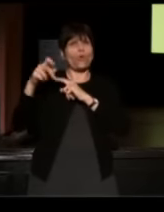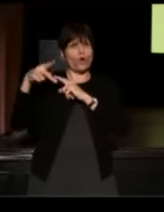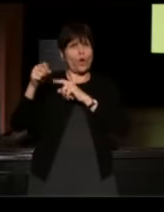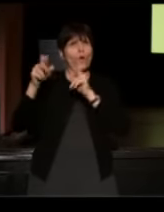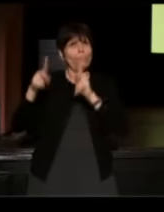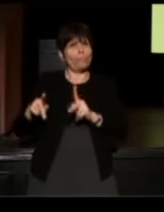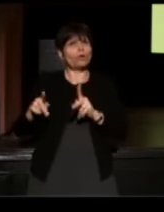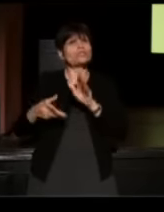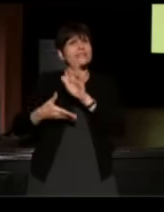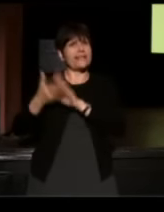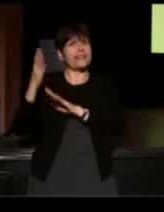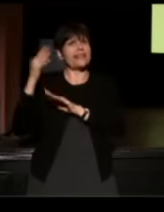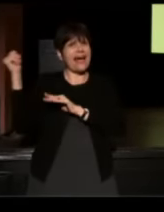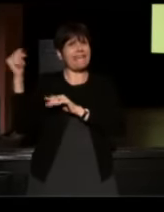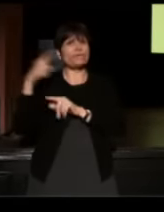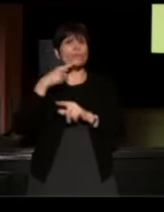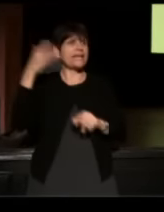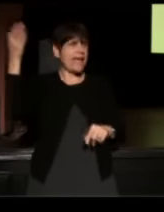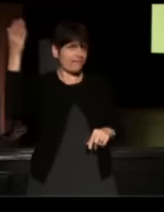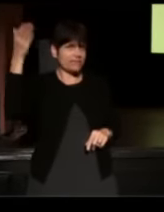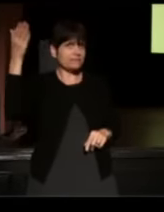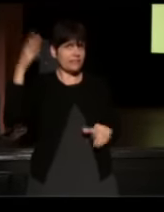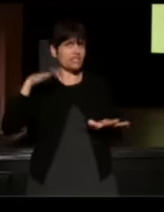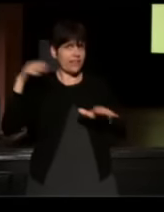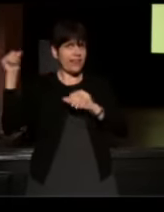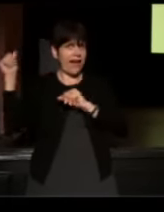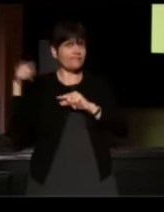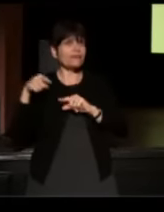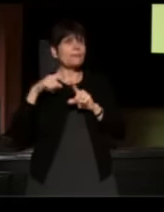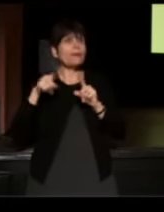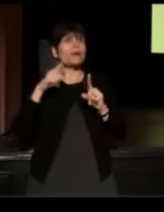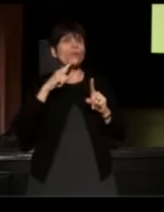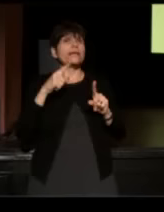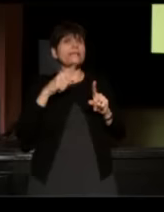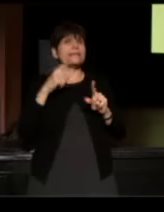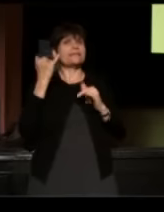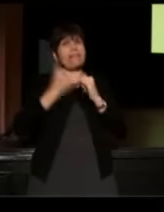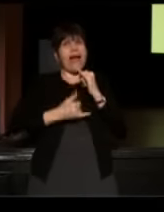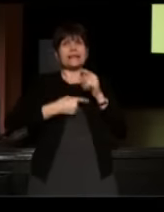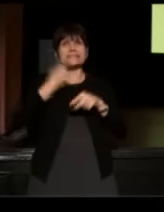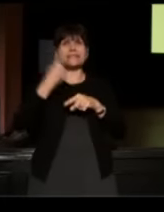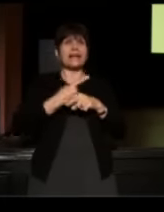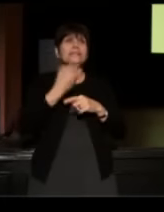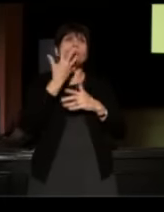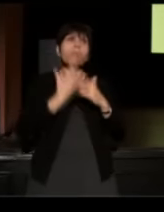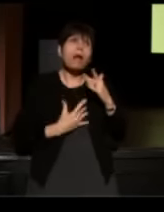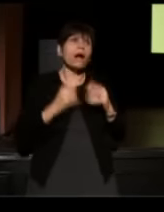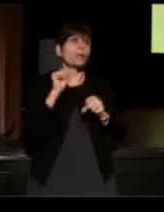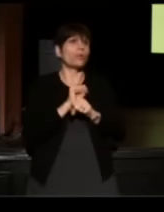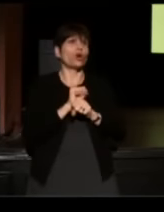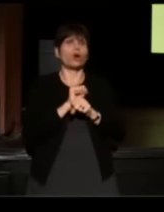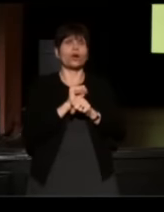who when he gave his speech said, "this is blood work, love work, hard work.